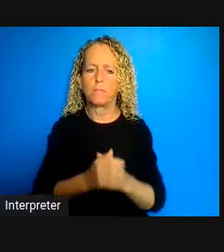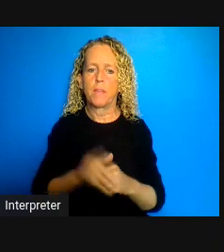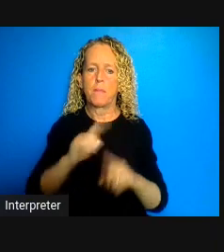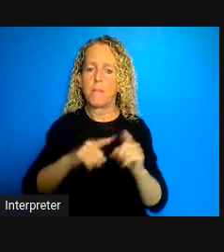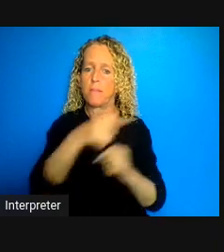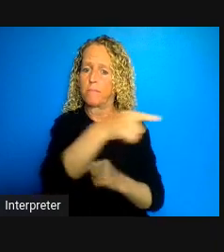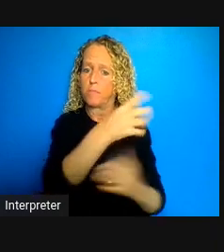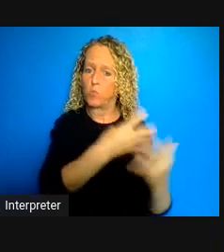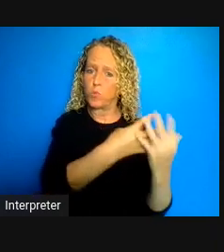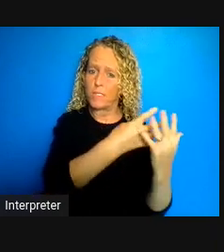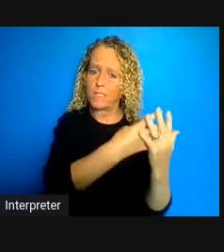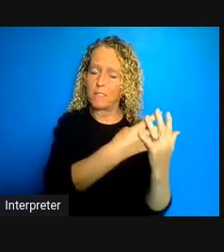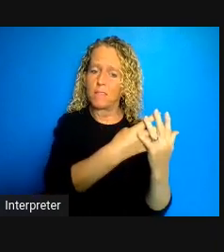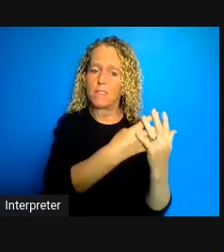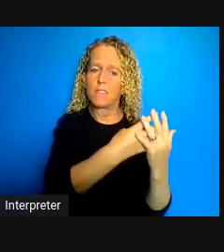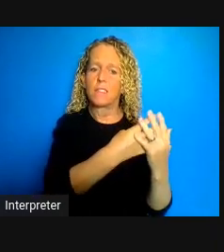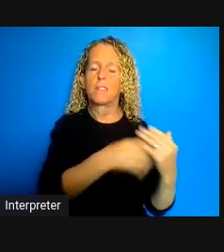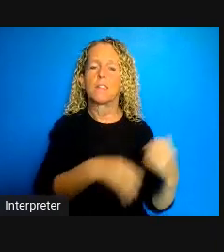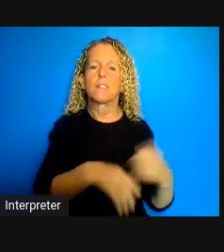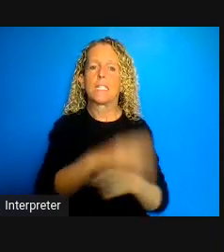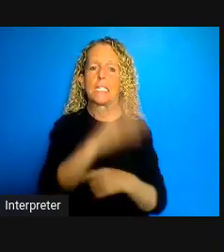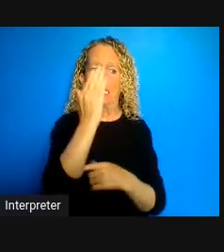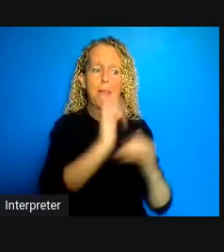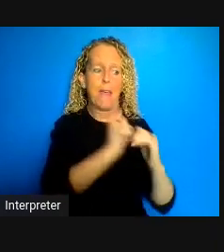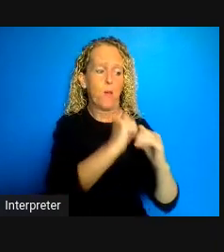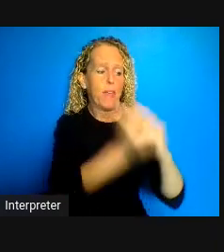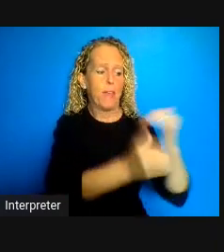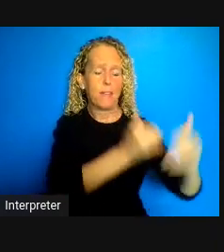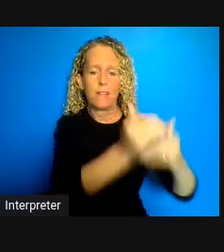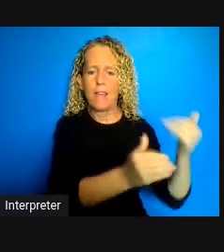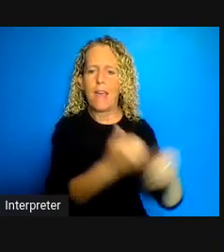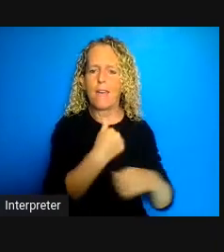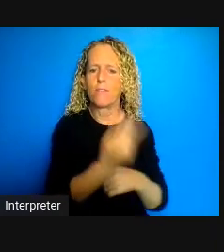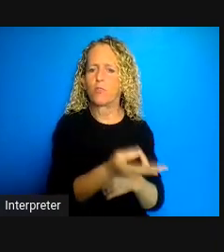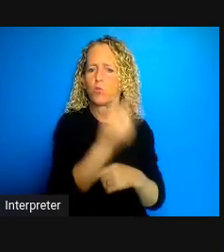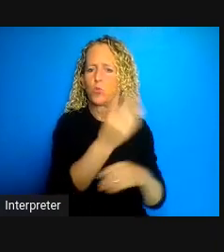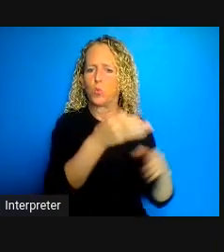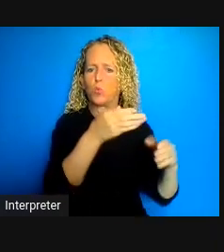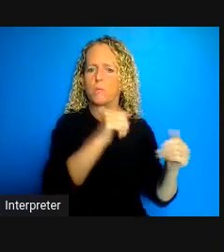there are really two prongs in how this should be approached. One of them again